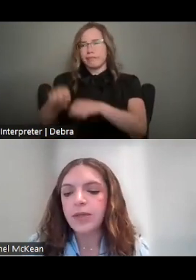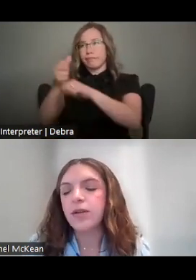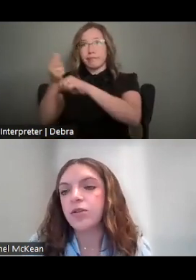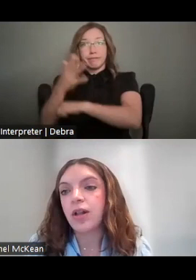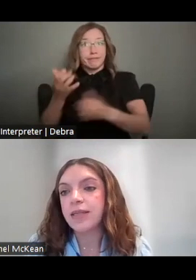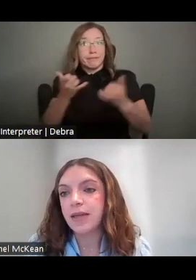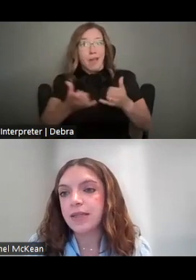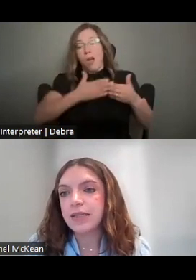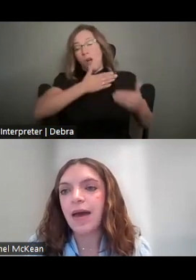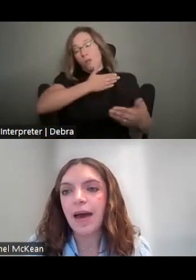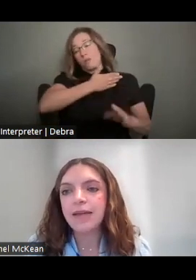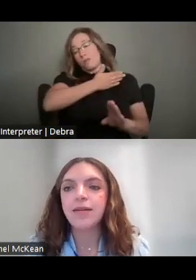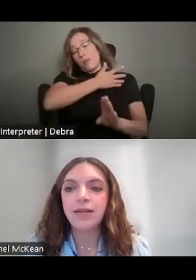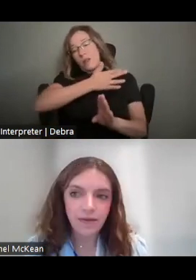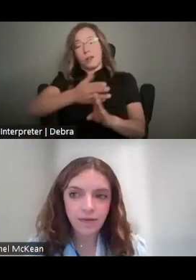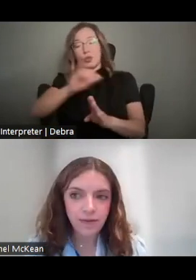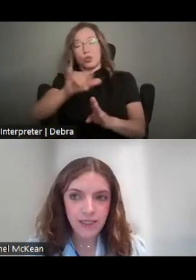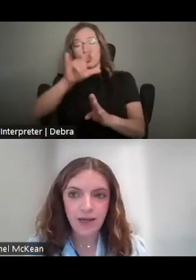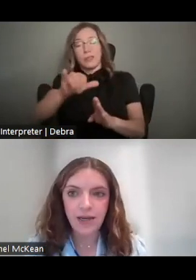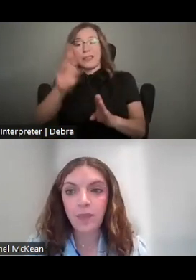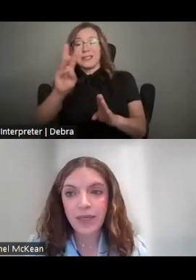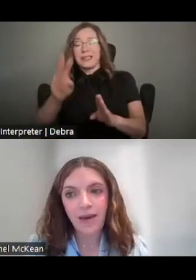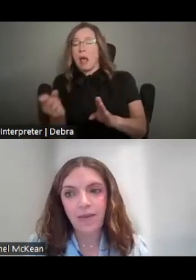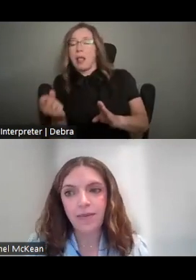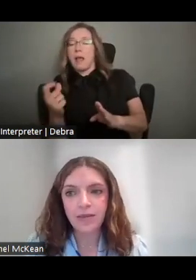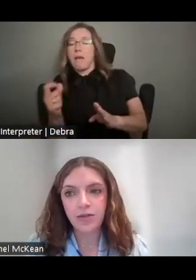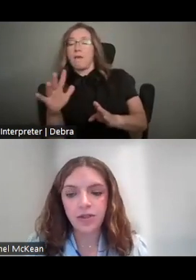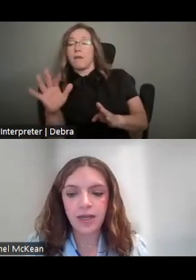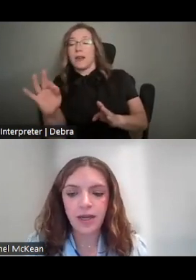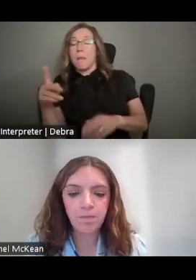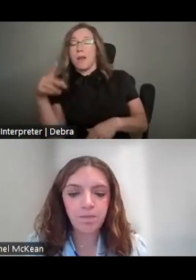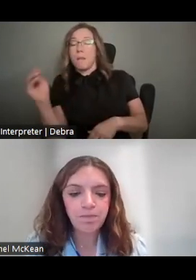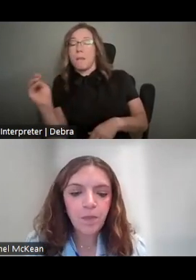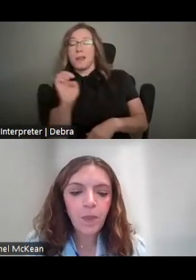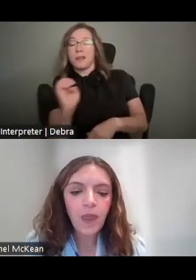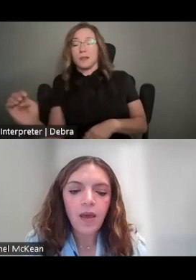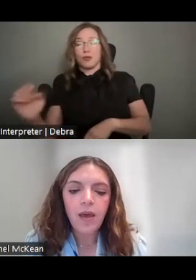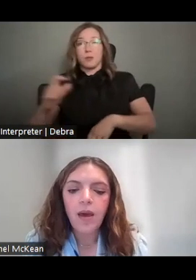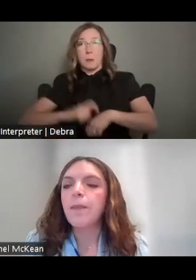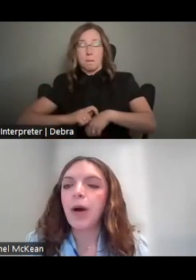UNTIL JULY 6TH AT 11 59 PM EASTERN TIME.